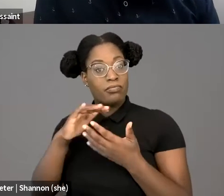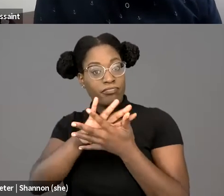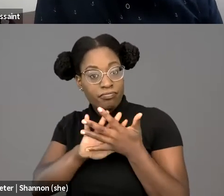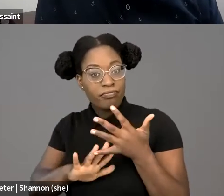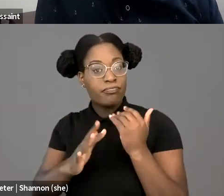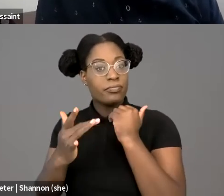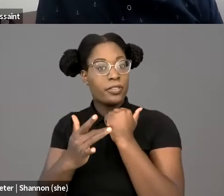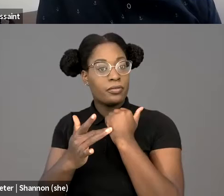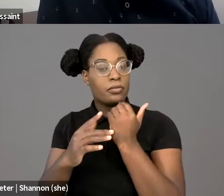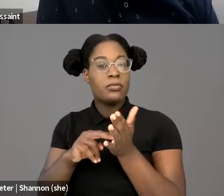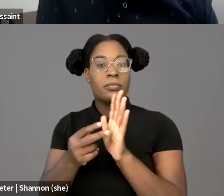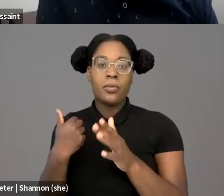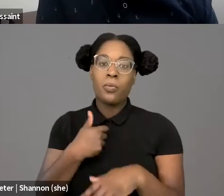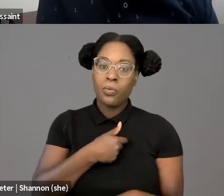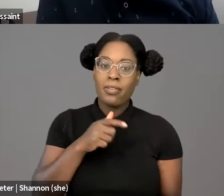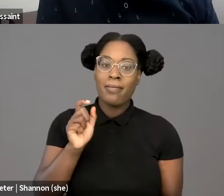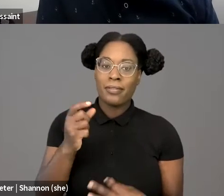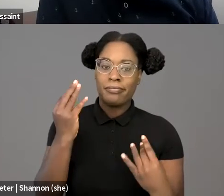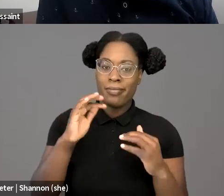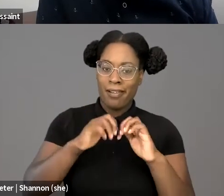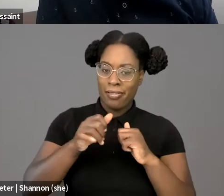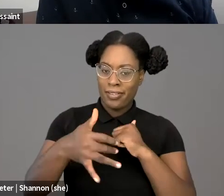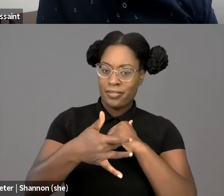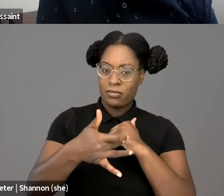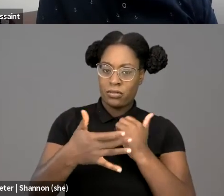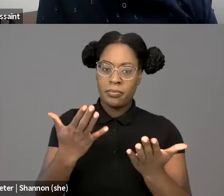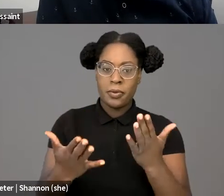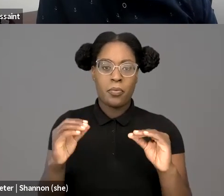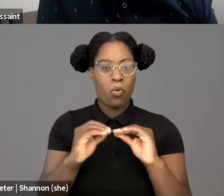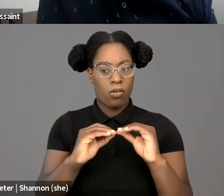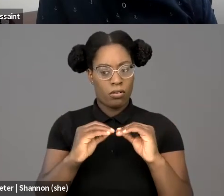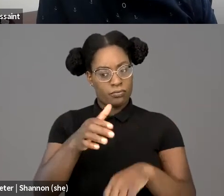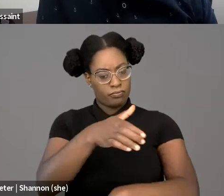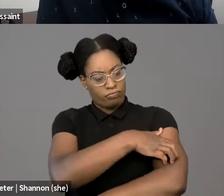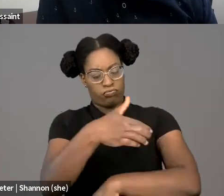how that technology might be more egalitarian when it's being used by the police,